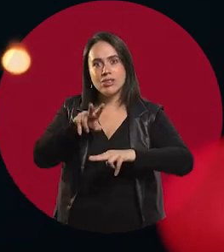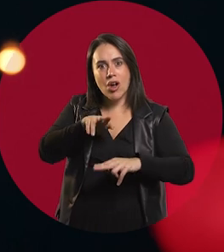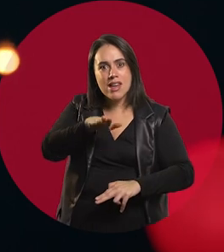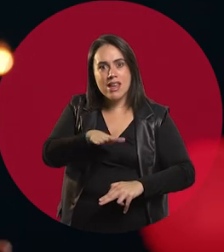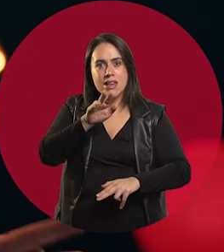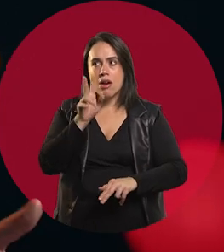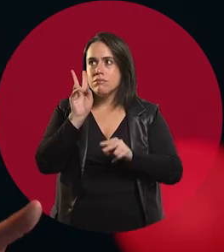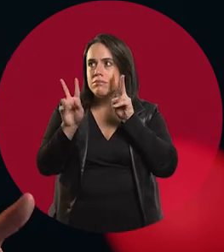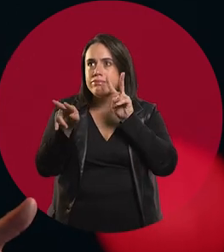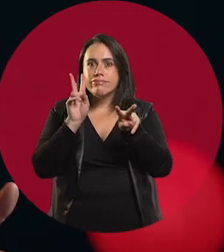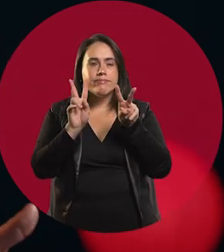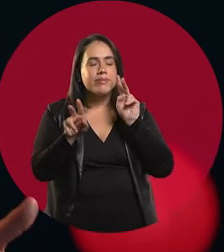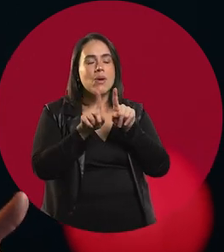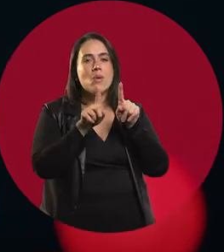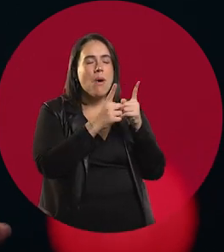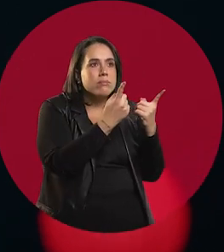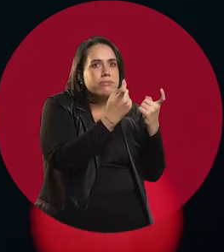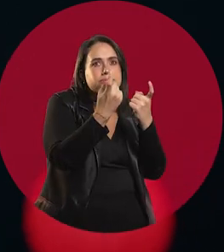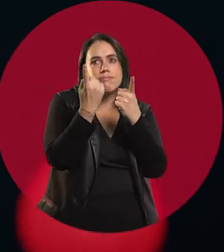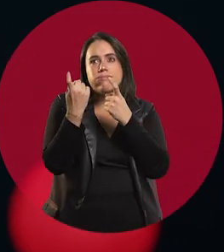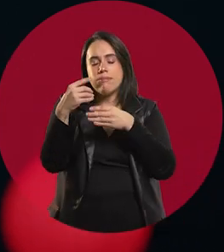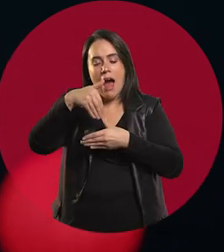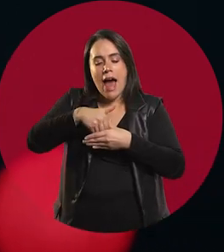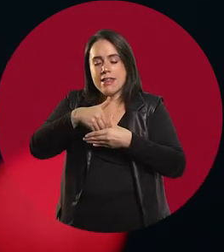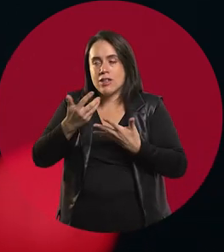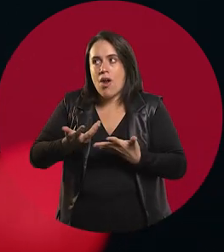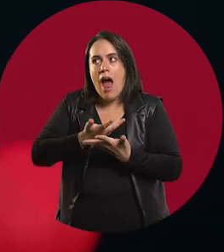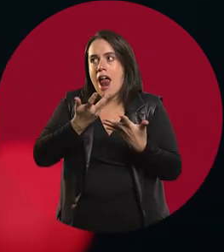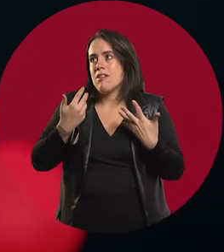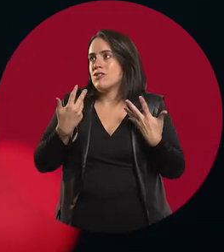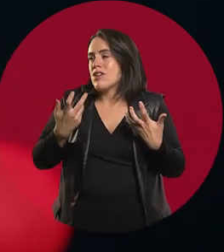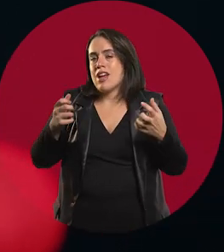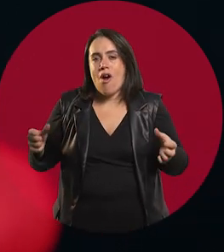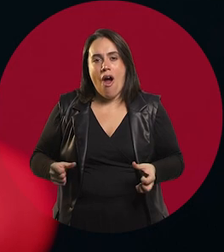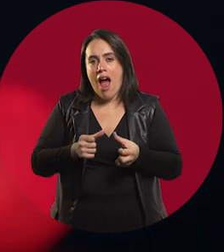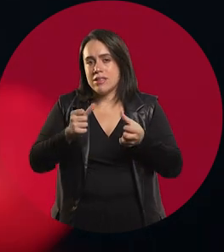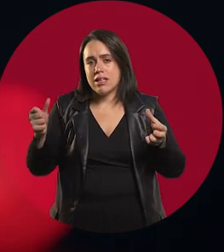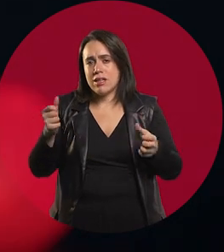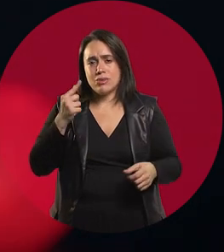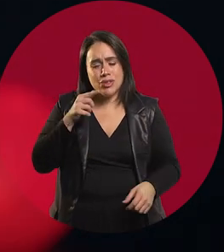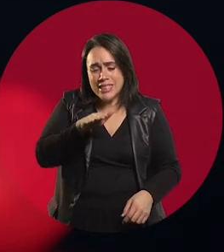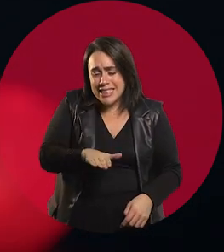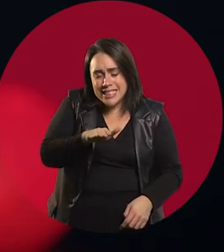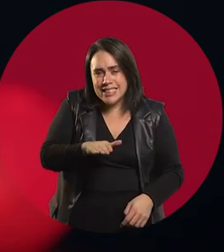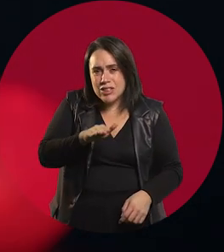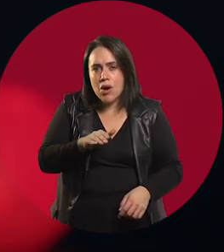maybe that must have ignited something in me, because ever since I can recall I like to sing,